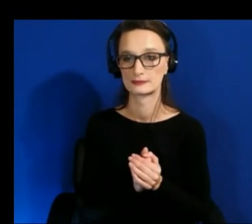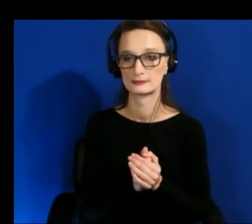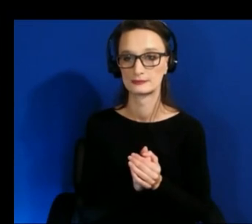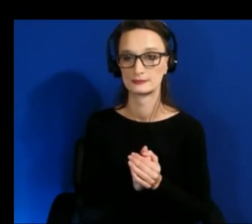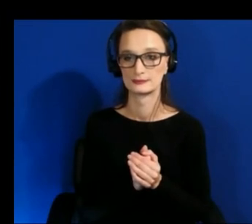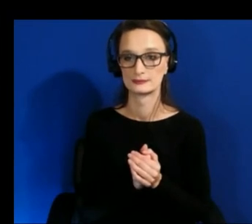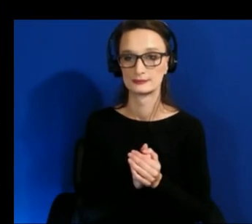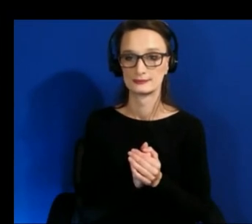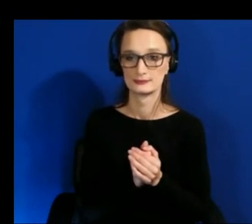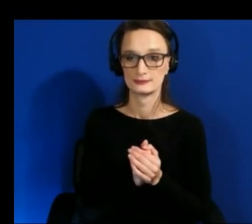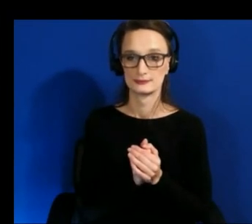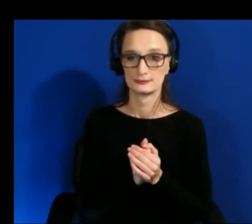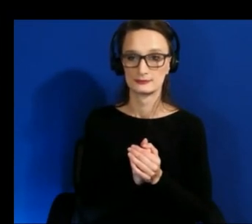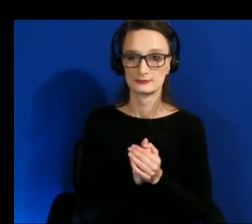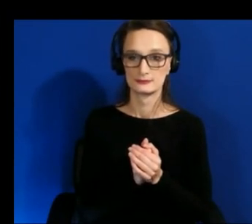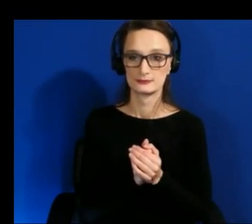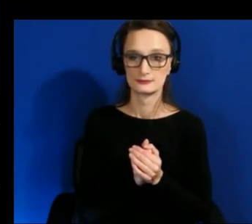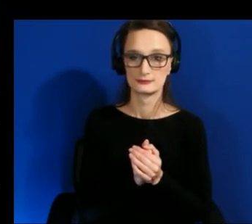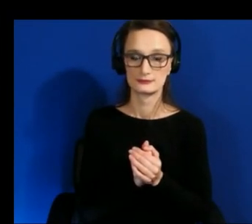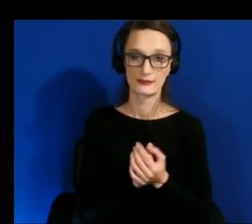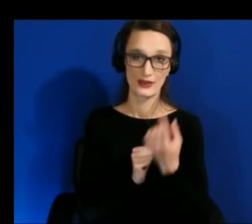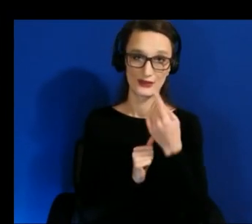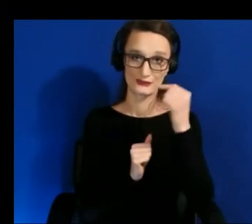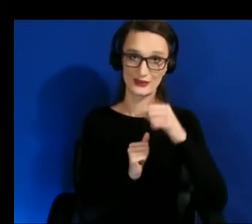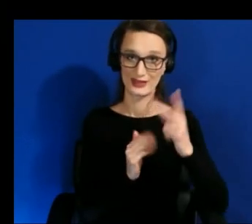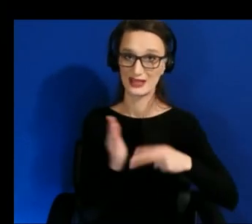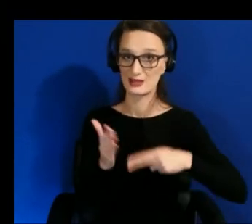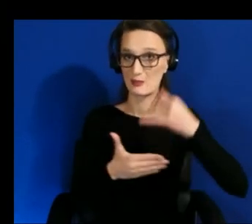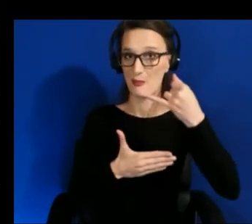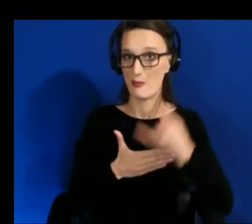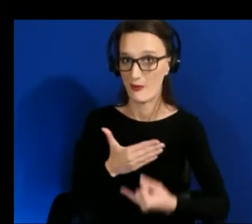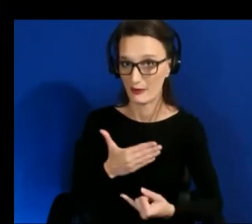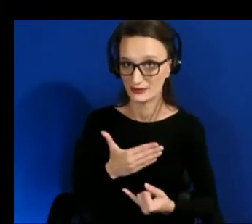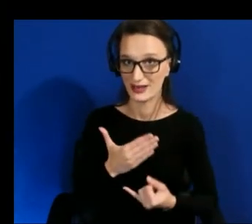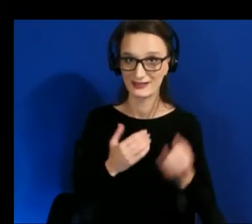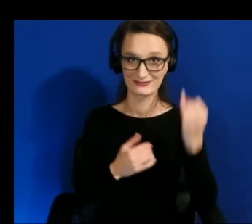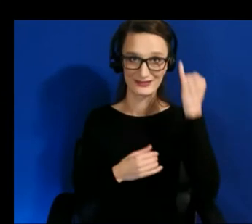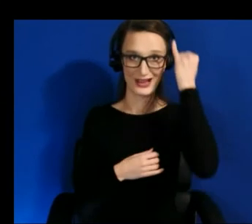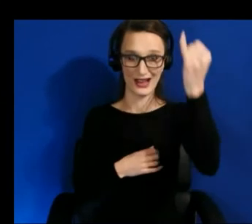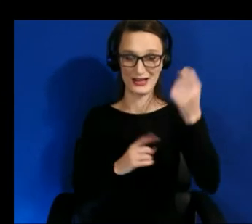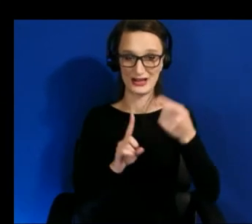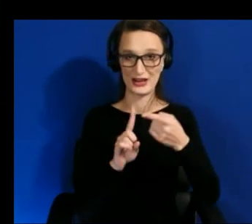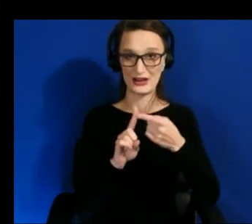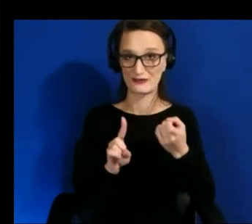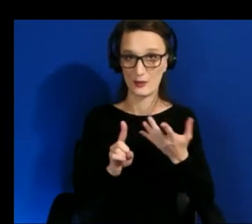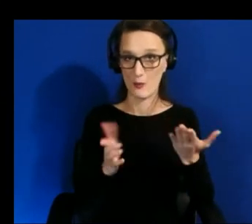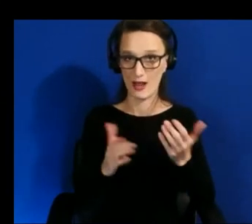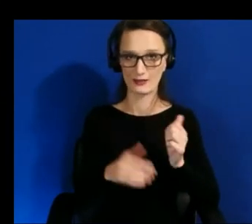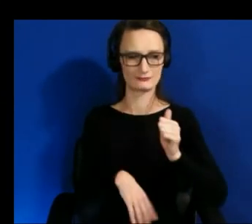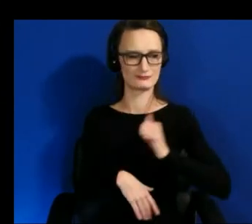um the whole conception of the idea came from i guess a mercy myself and going to events like a